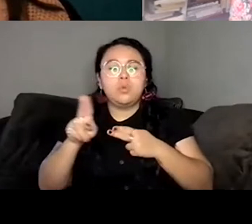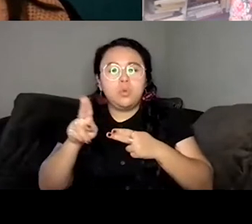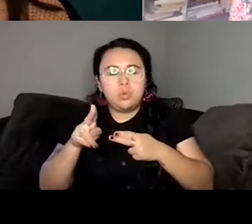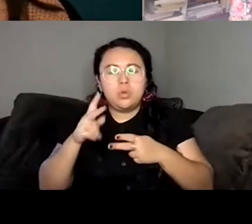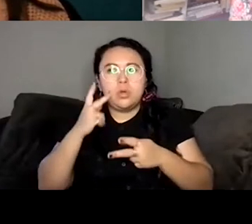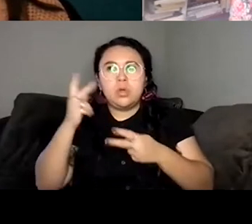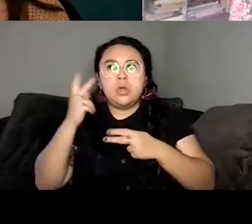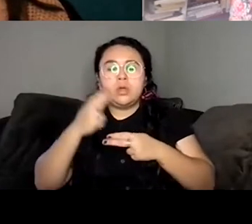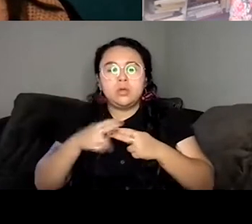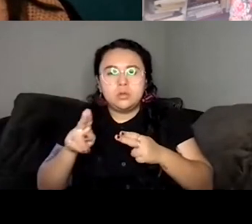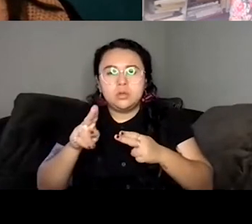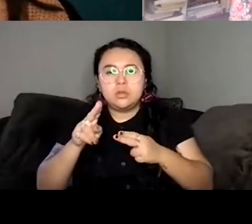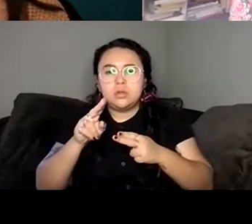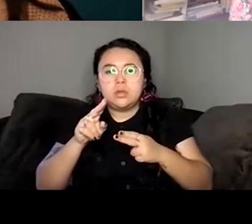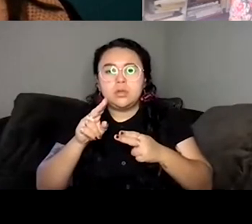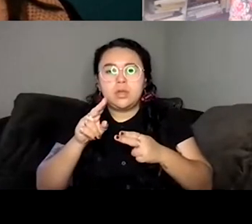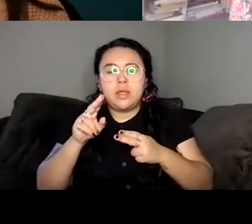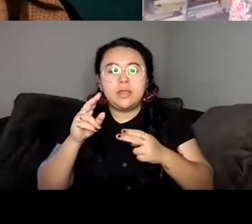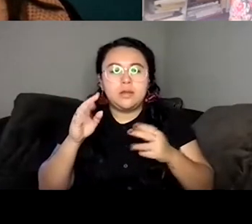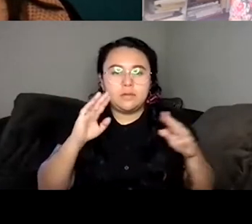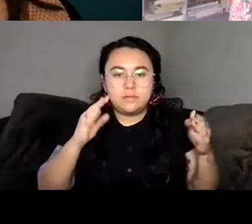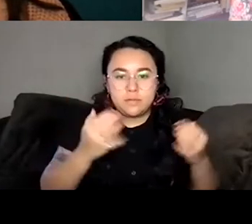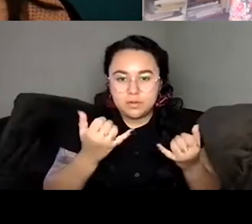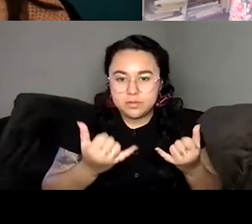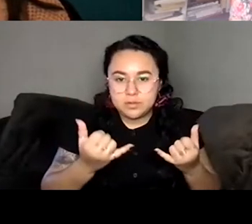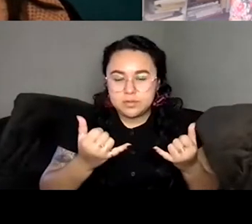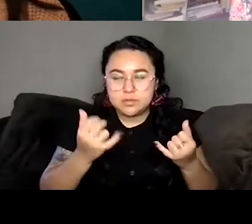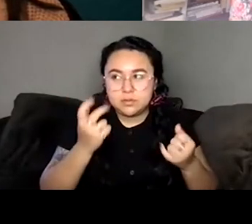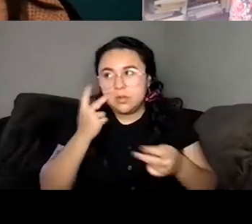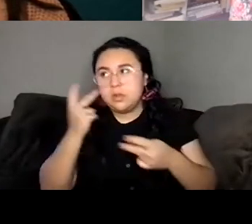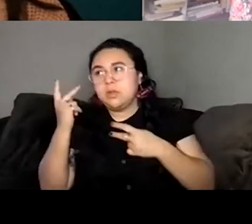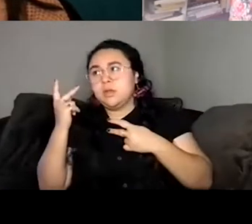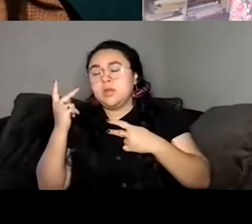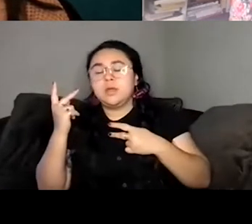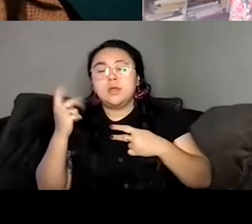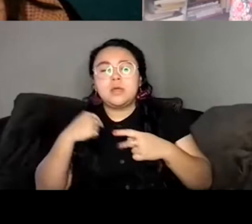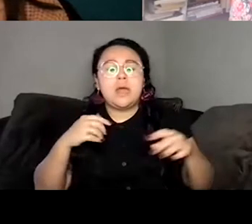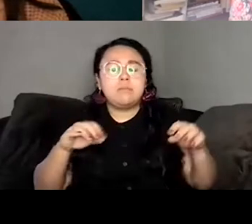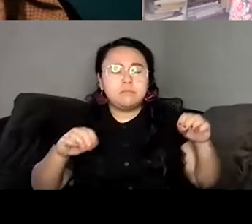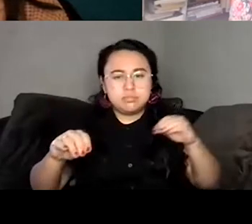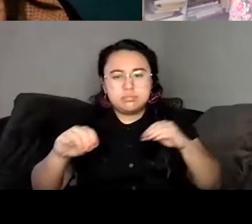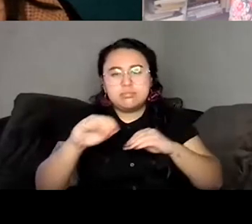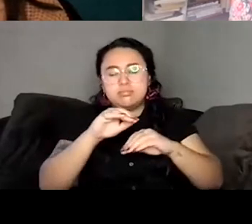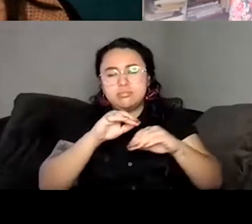on my floor rearranged a ton and I really wanted things to make intuitive sense but